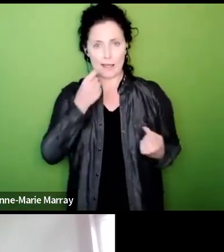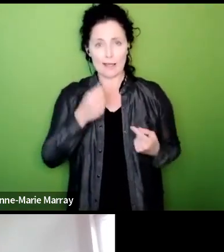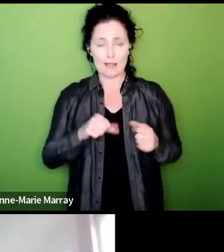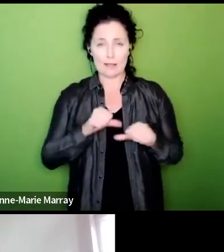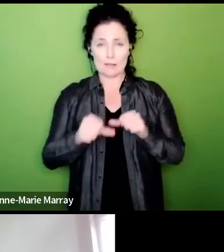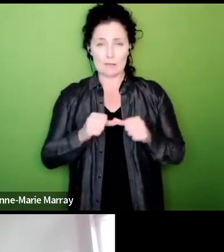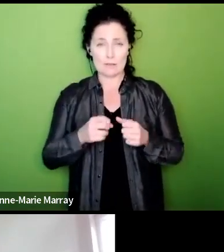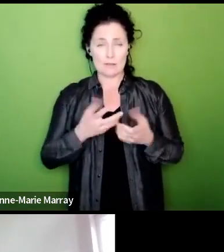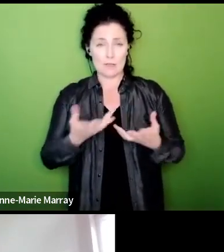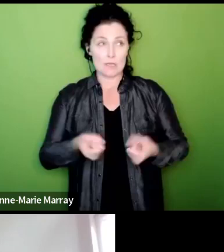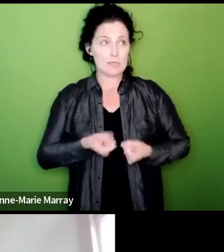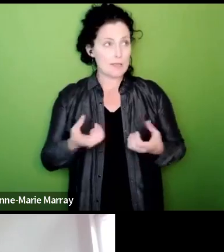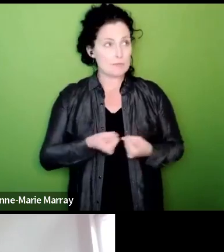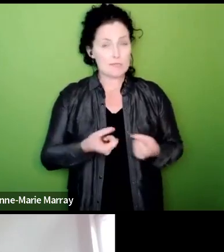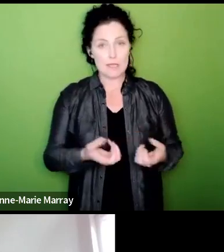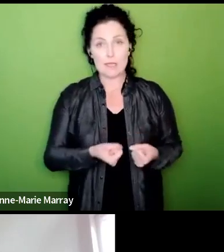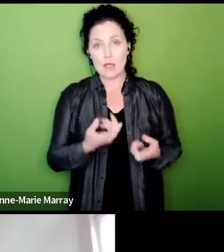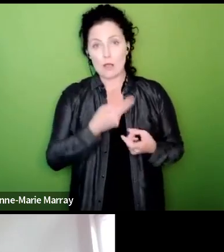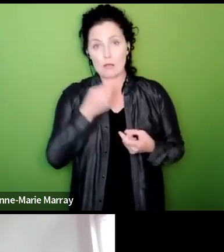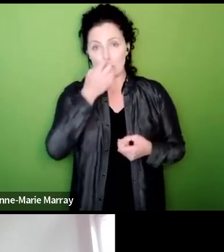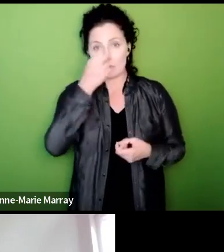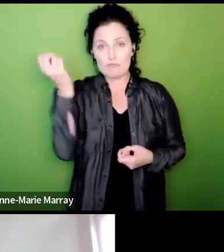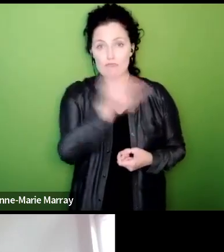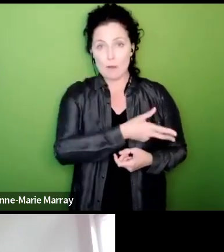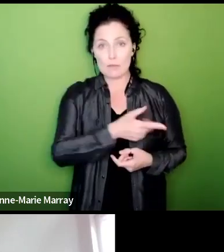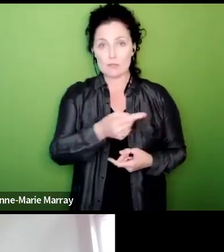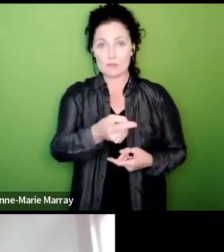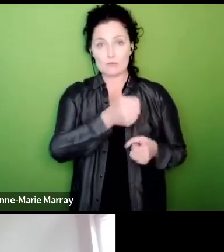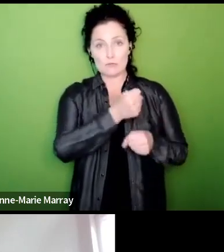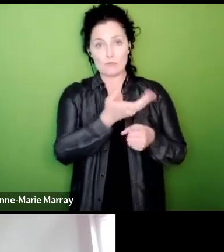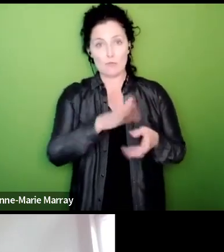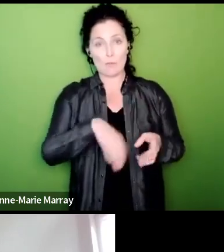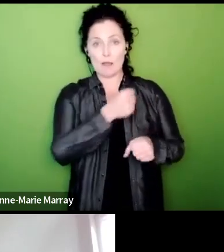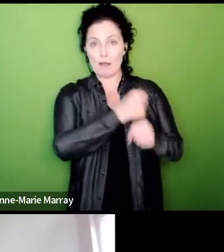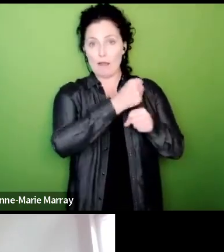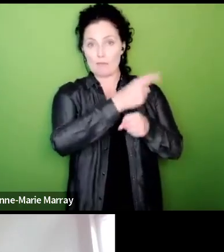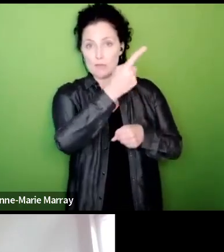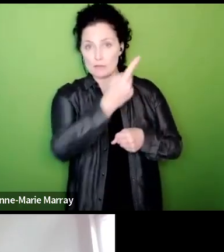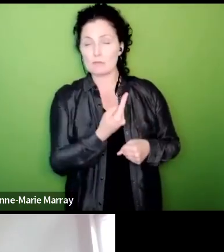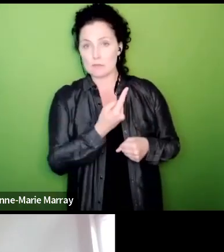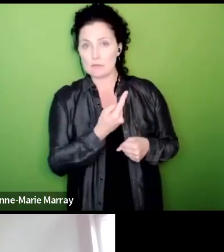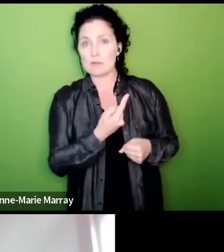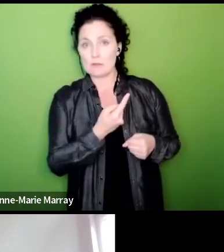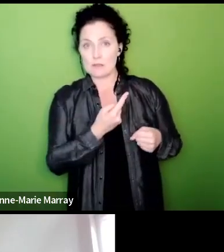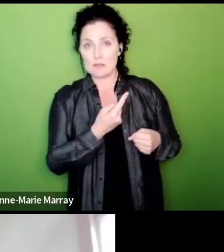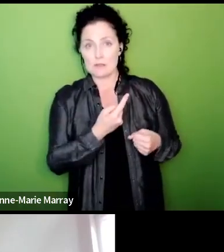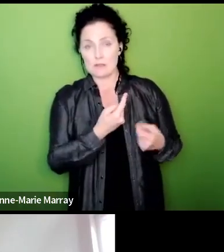government had dished out to us on paying pensions thank you to everybody who voted and voted yet so